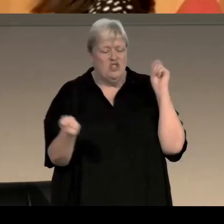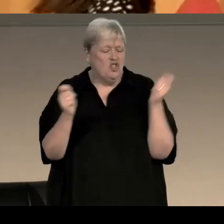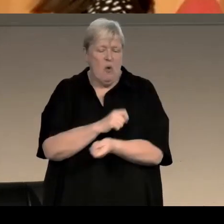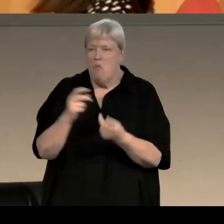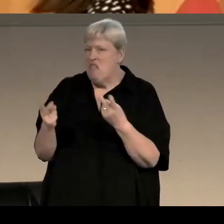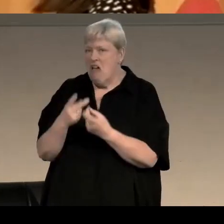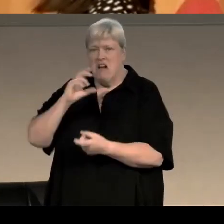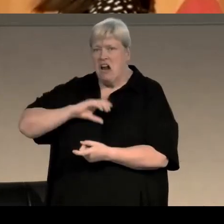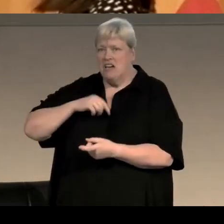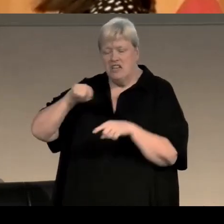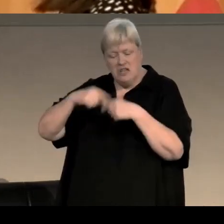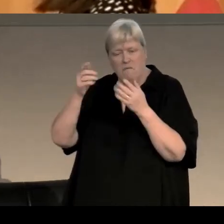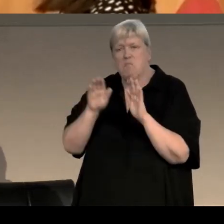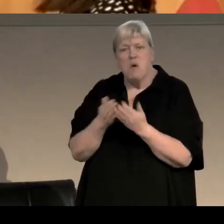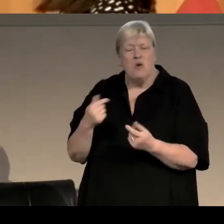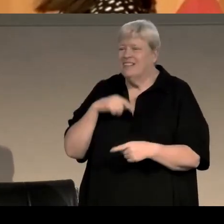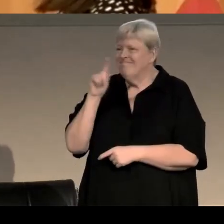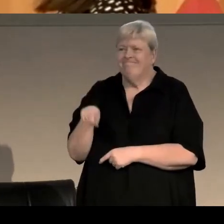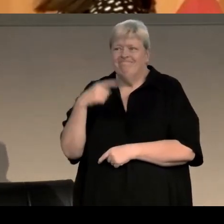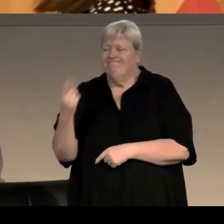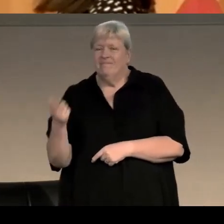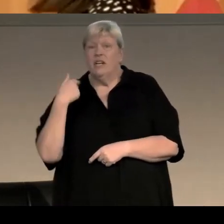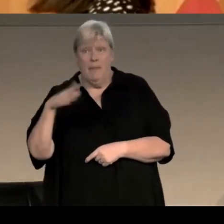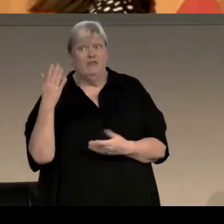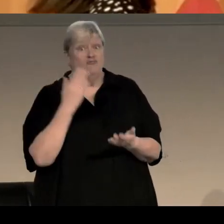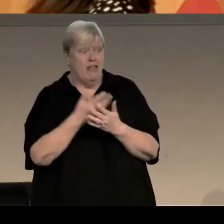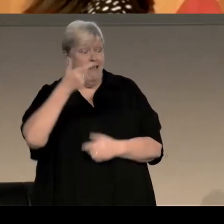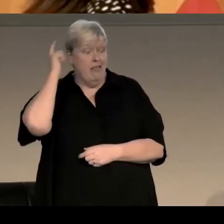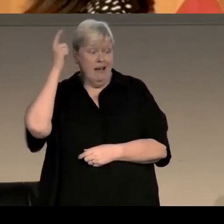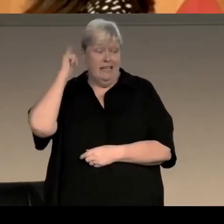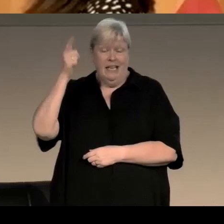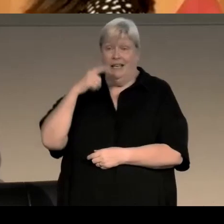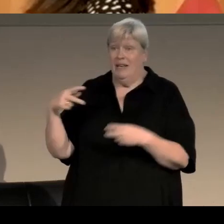so when I sit down to - I've been very lucky over the years, I've had editors who've understood